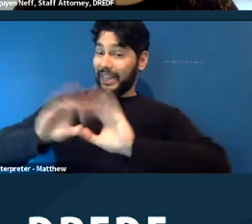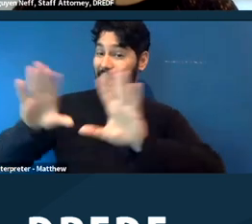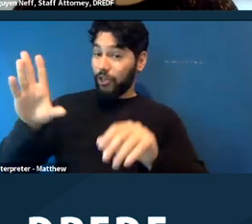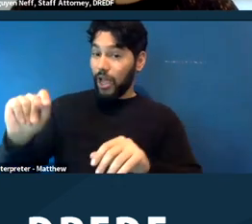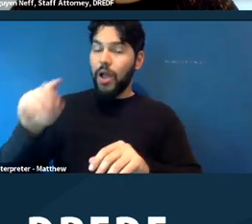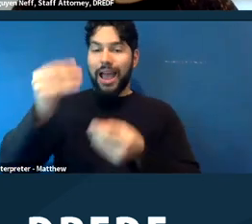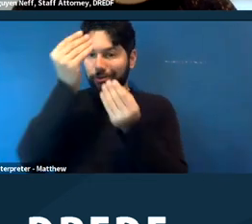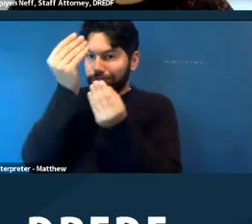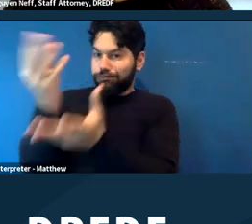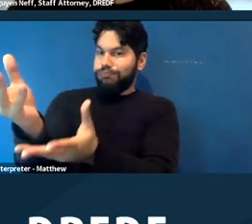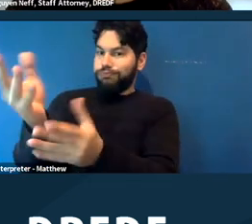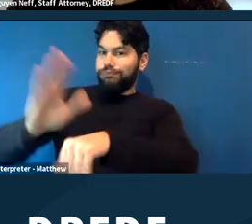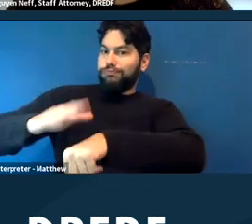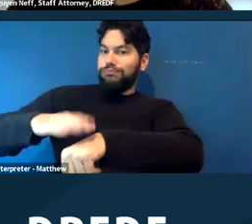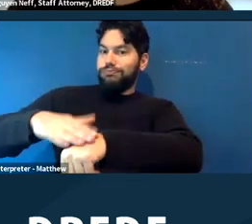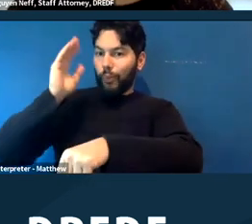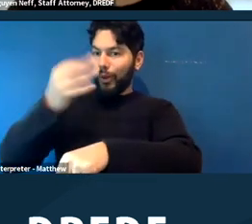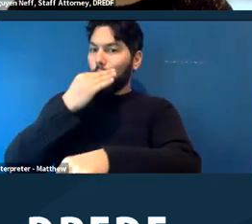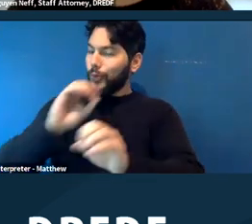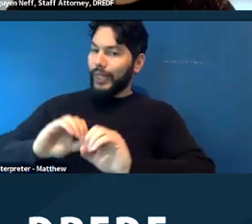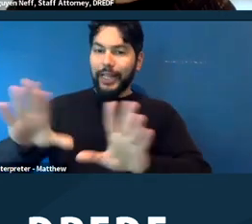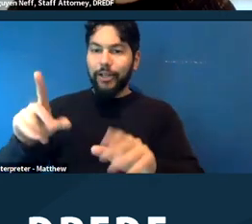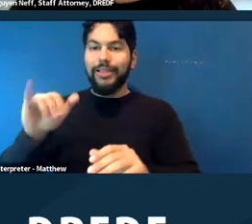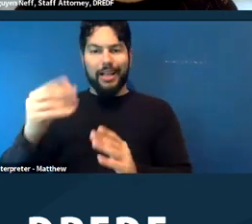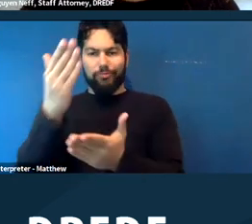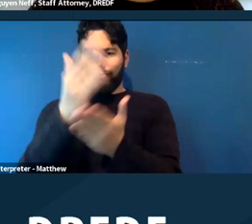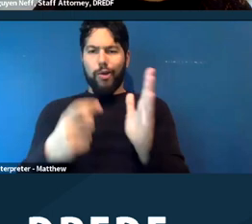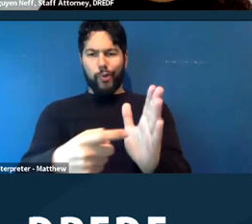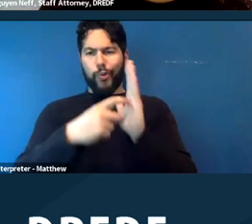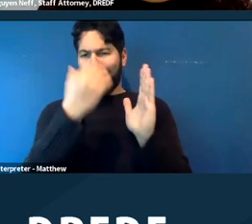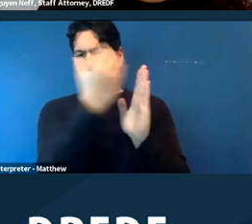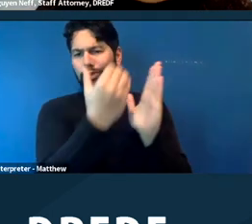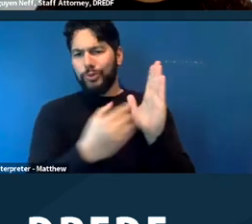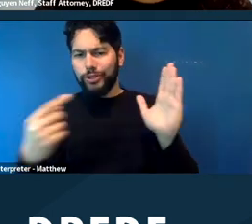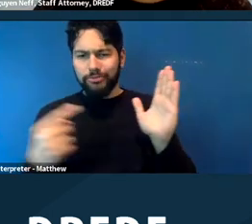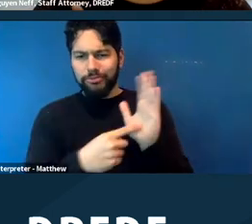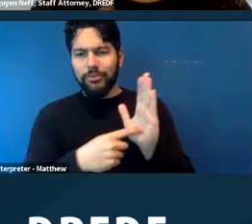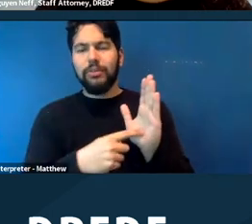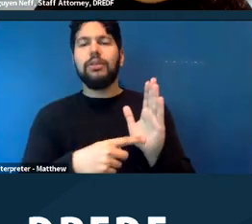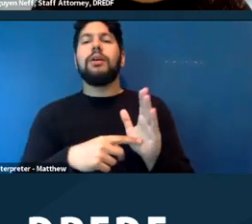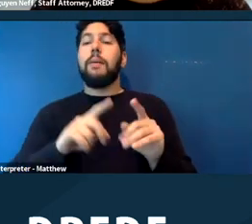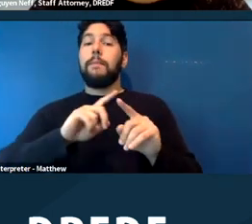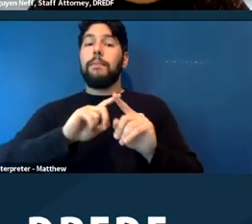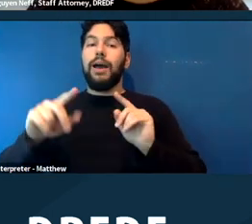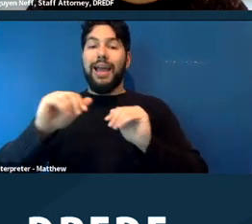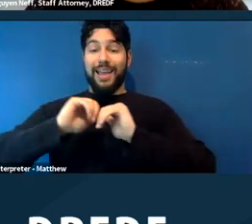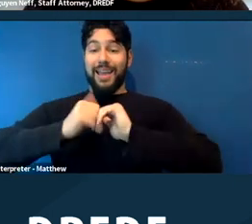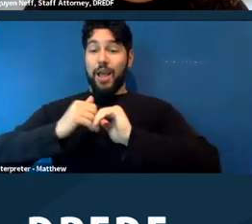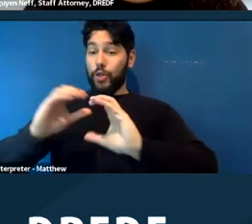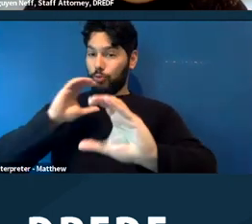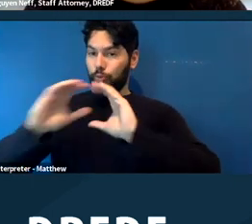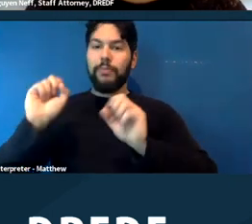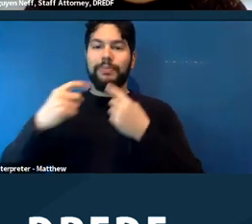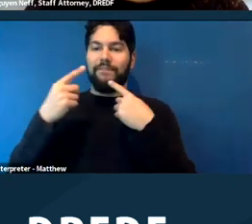that. That's required under the Constitution. But notice needs to be effectively communicated. So,